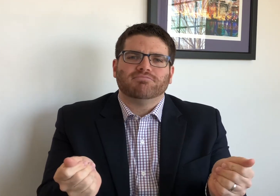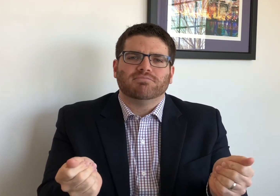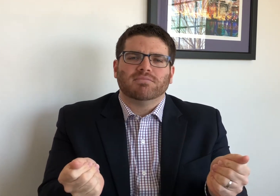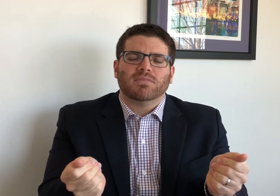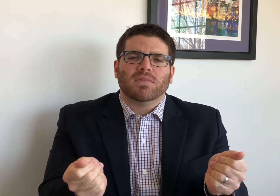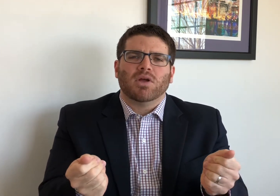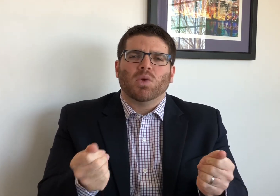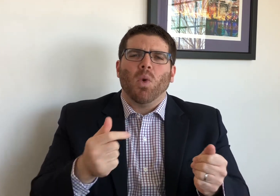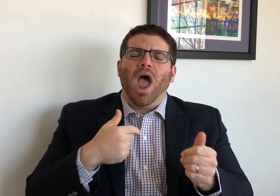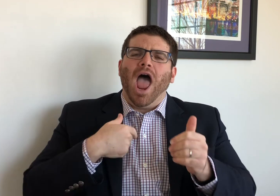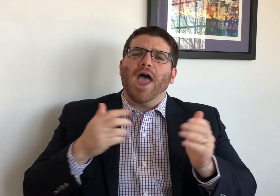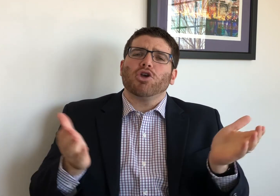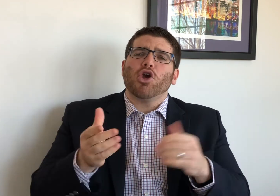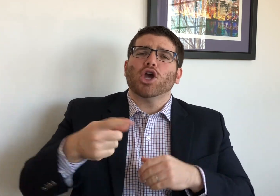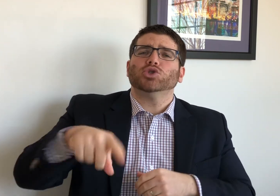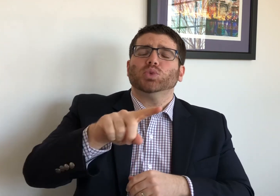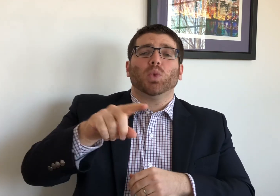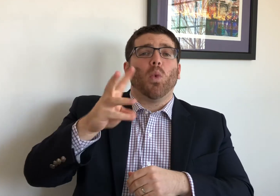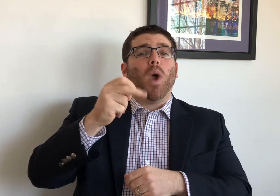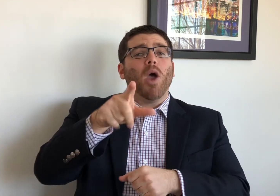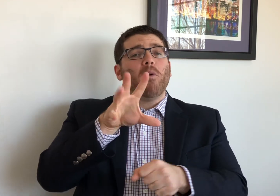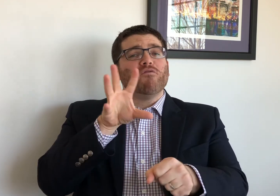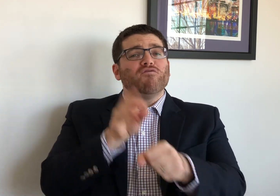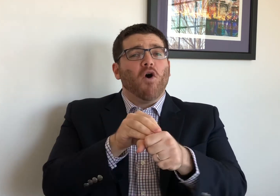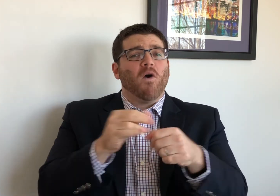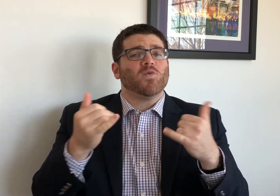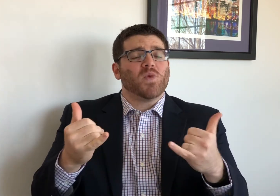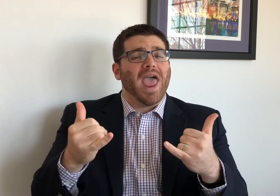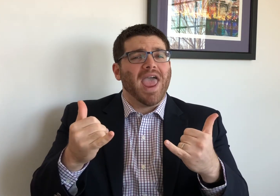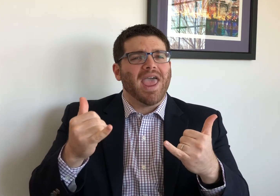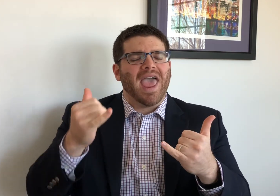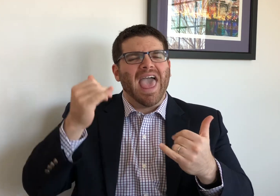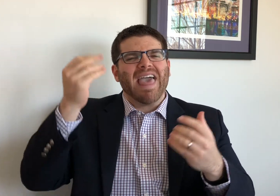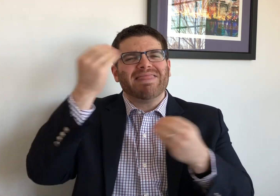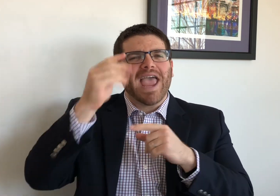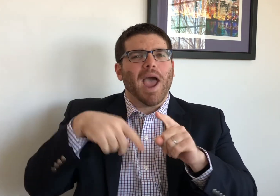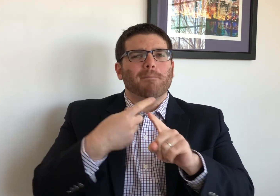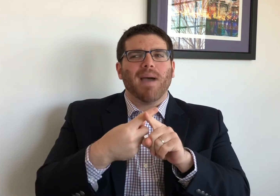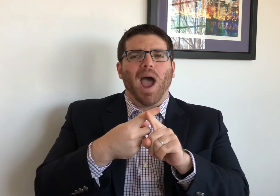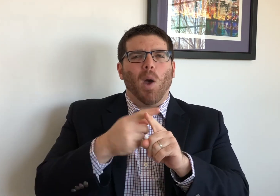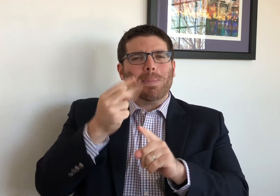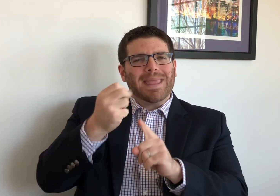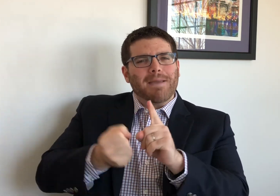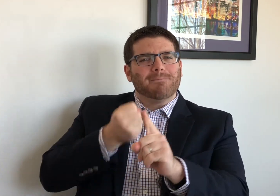resolve their challenges. I would encourage you who are involved today to think about